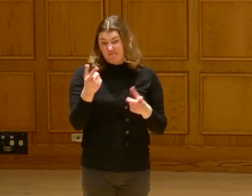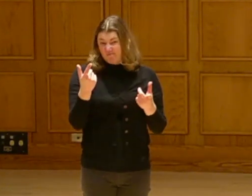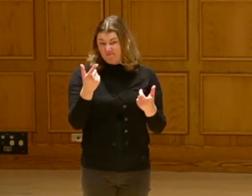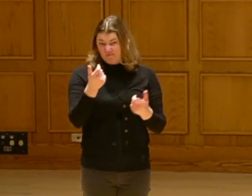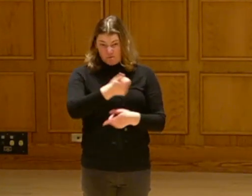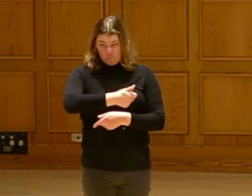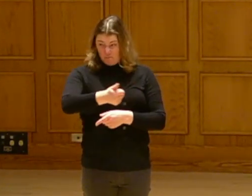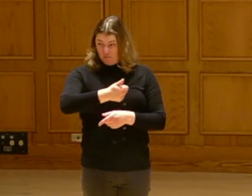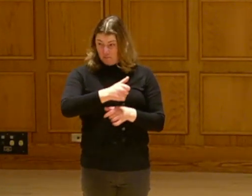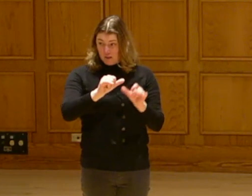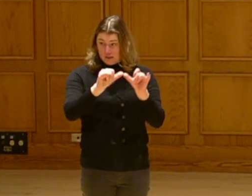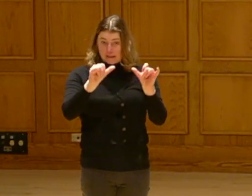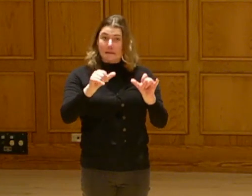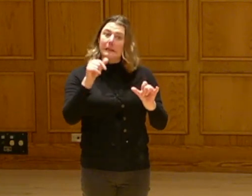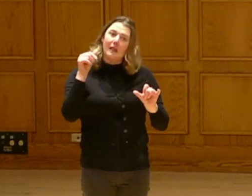It is killing the planet.